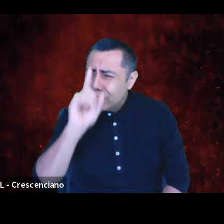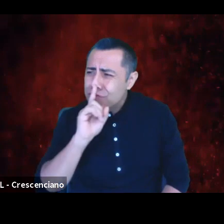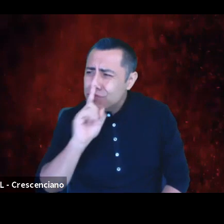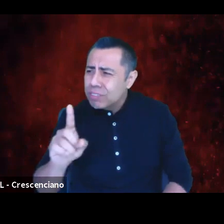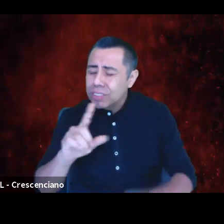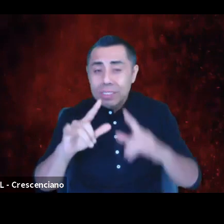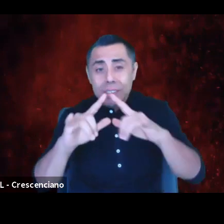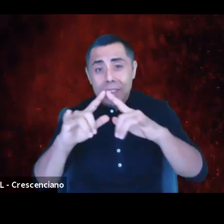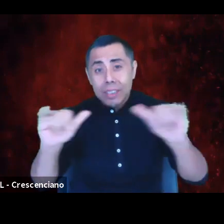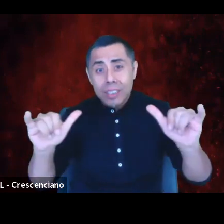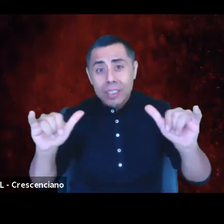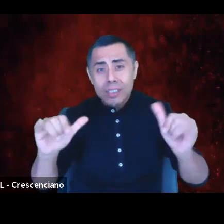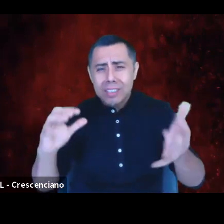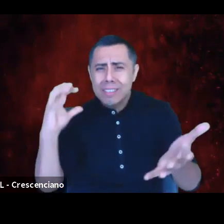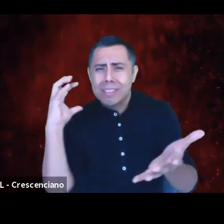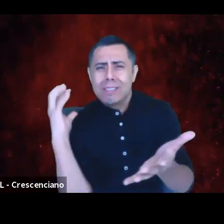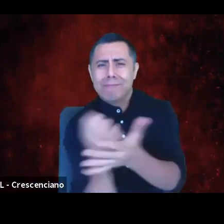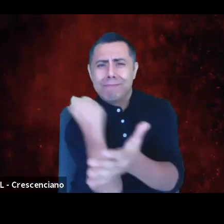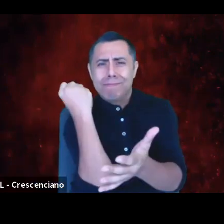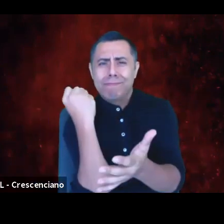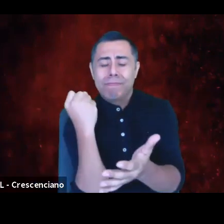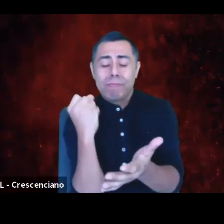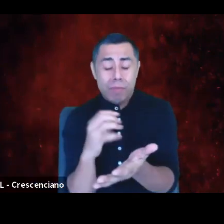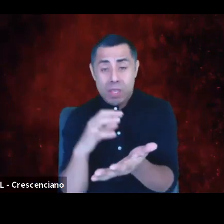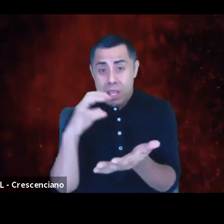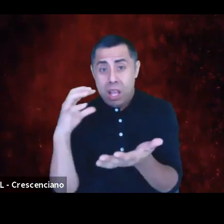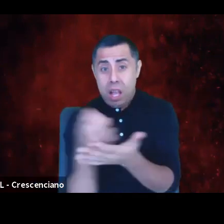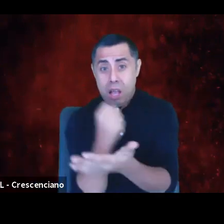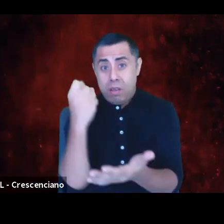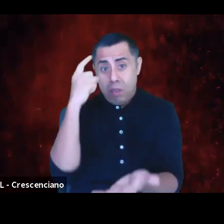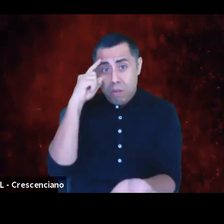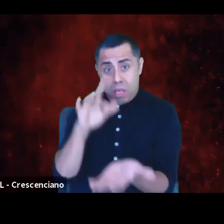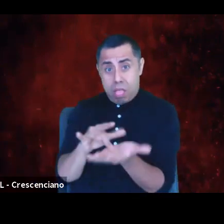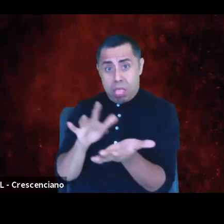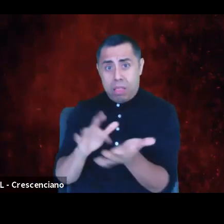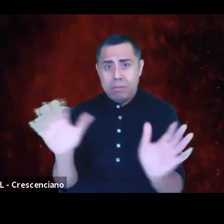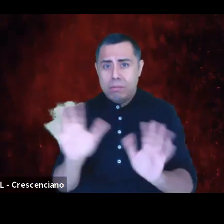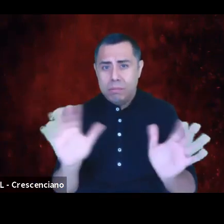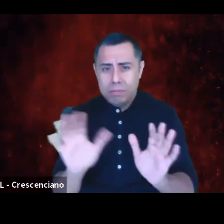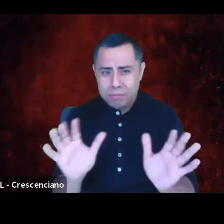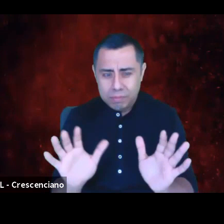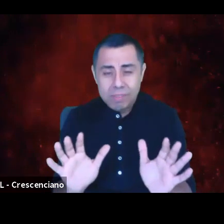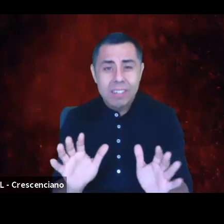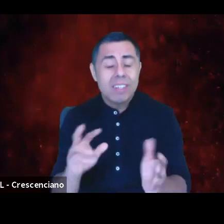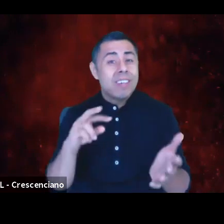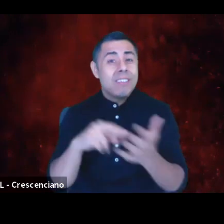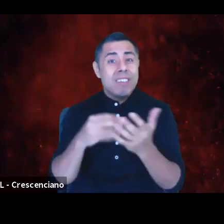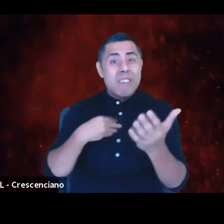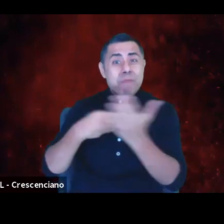I don't mean opportune in the opportunistic way, in a "Let's buy up all the property and stocks